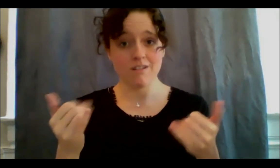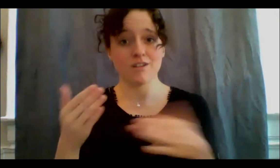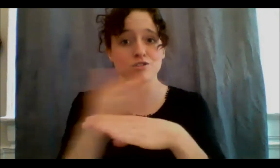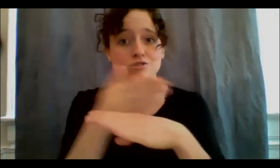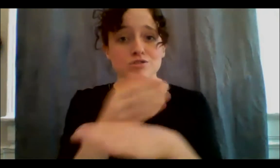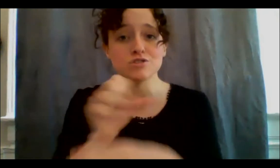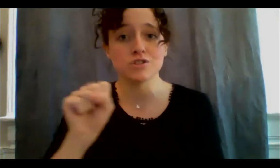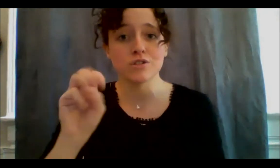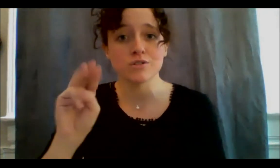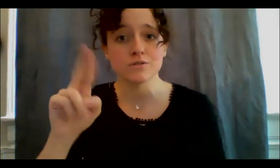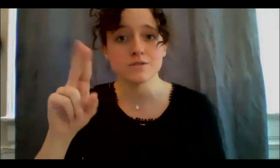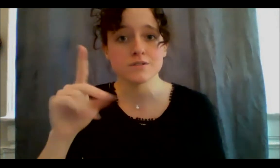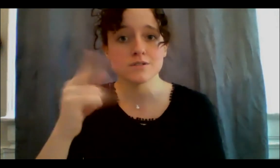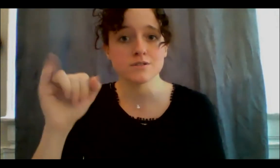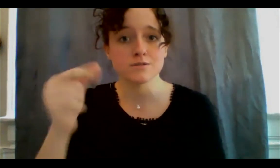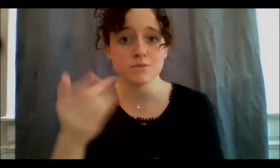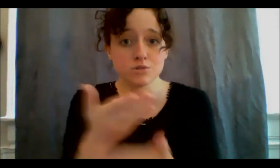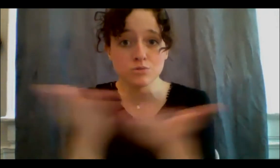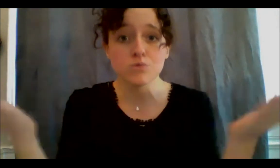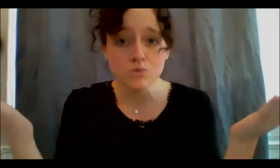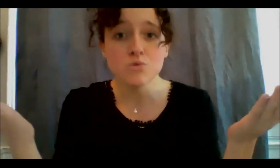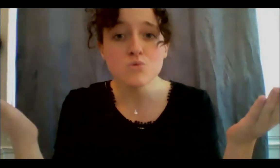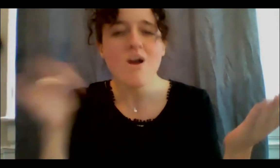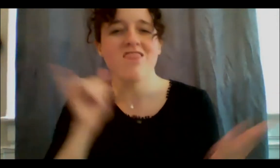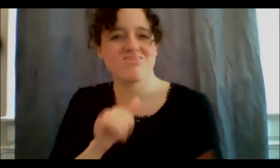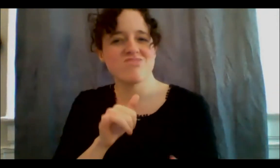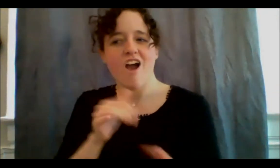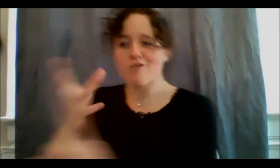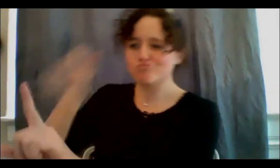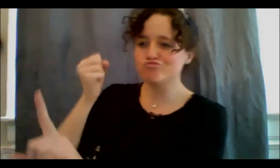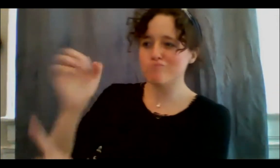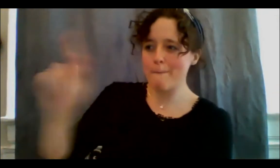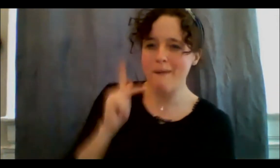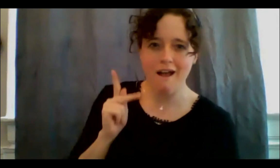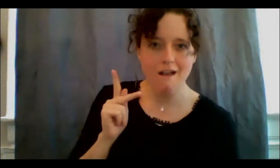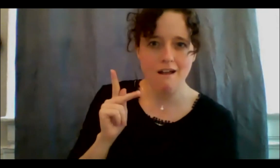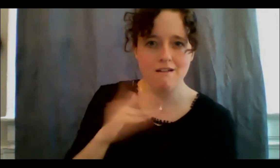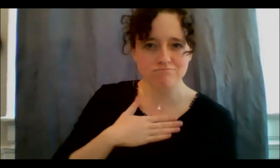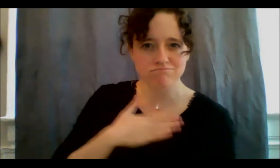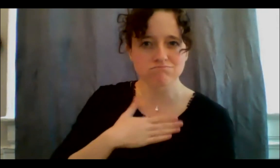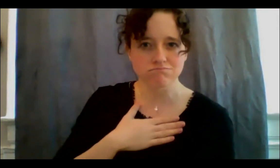Indigenous person to tell you that I've reclaimed that spiritual affirmation in